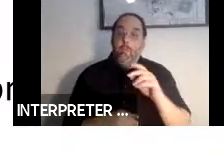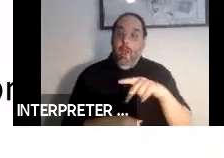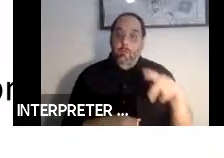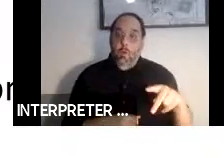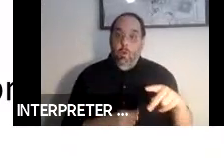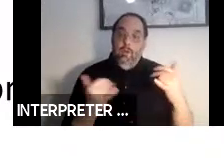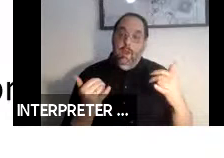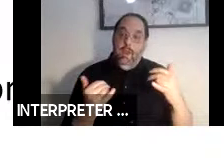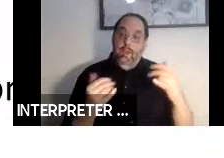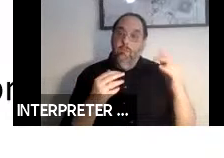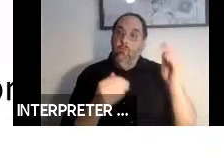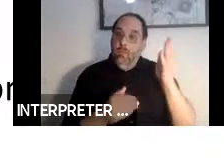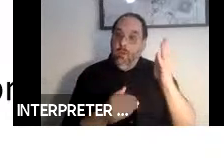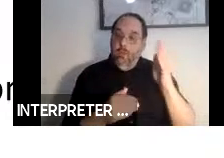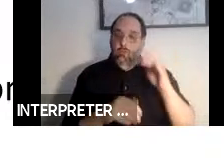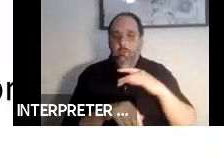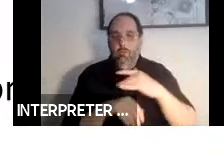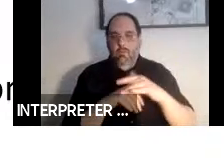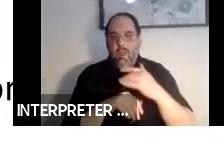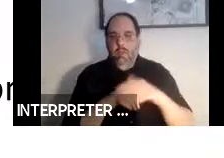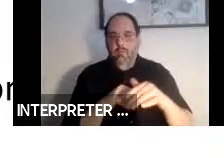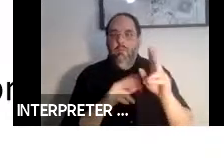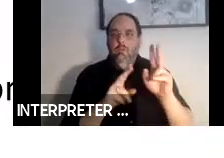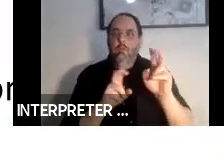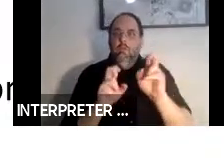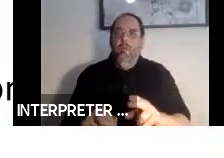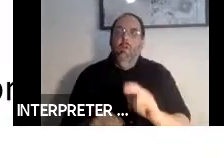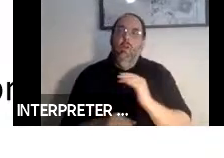presentation is available for download at our website